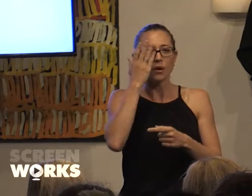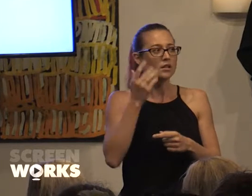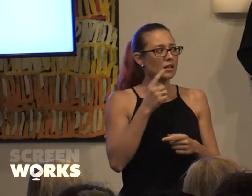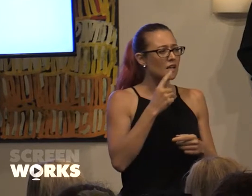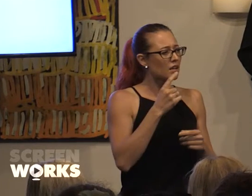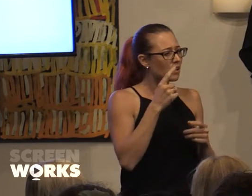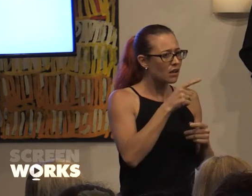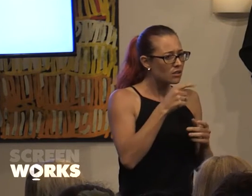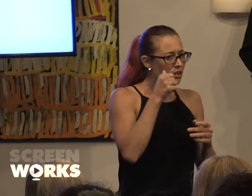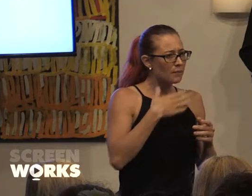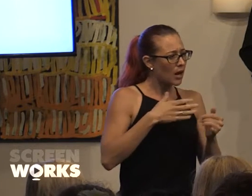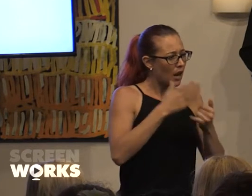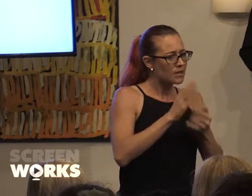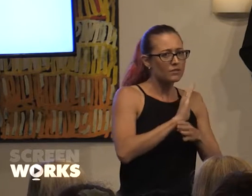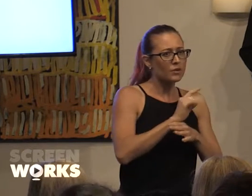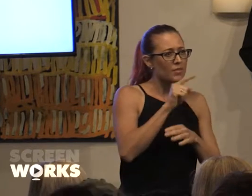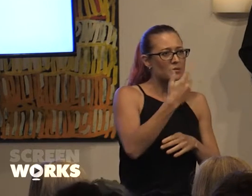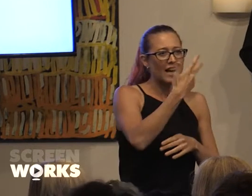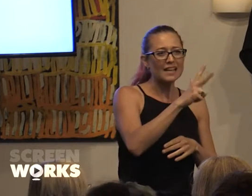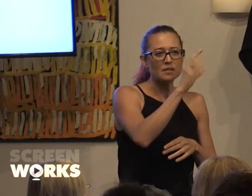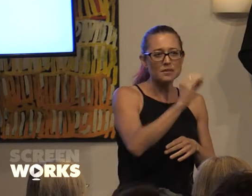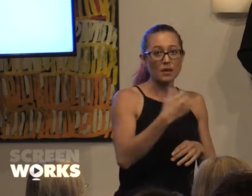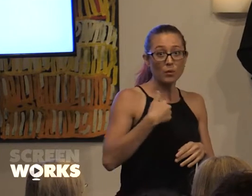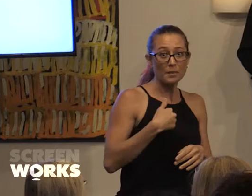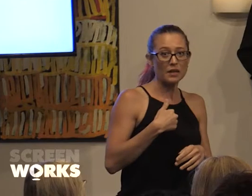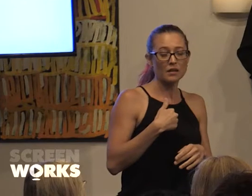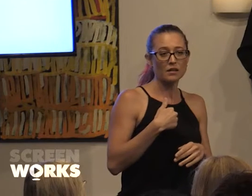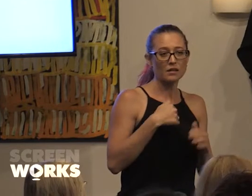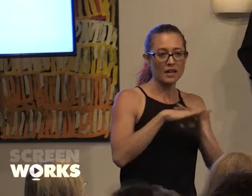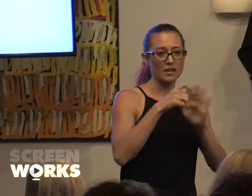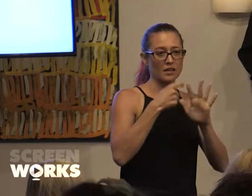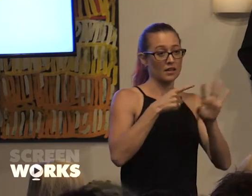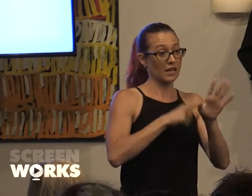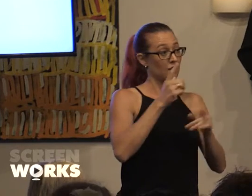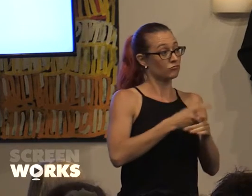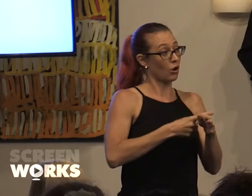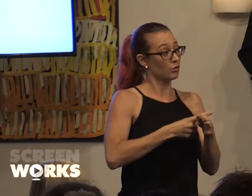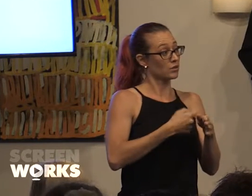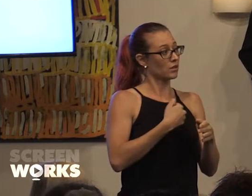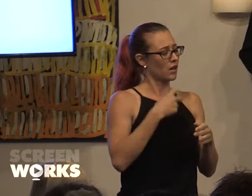know my last film, there were 80% women in key roles" and i said "no i'm sorry but.."